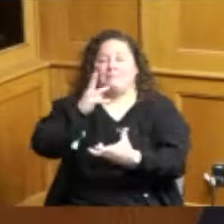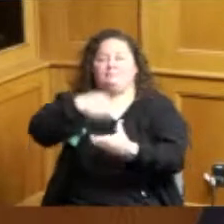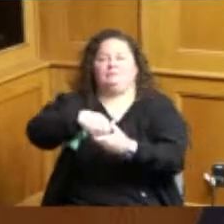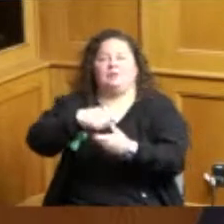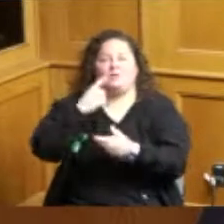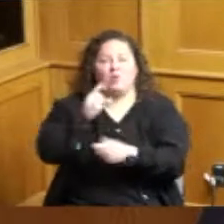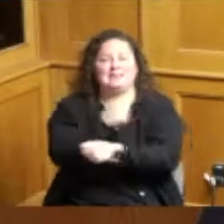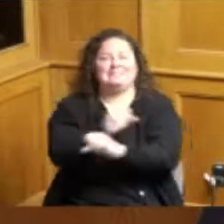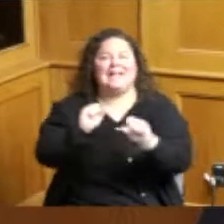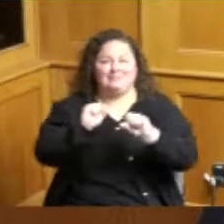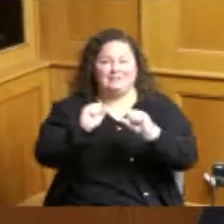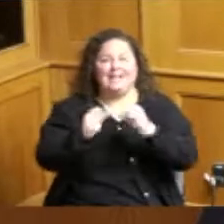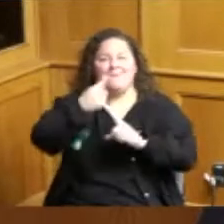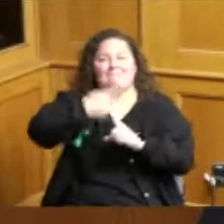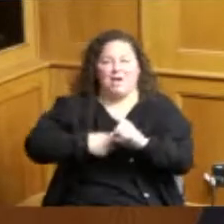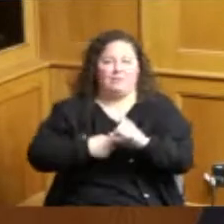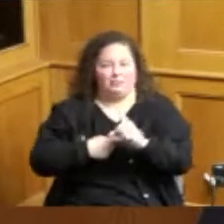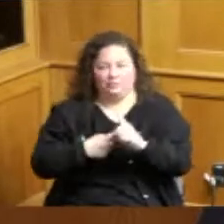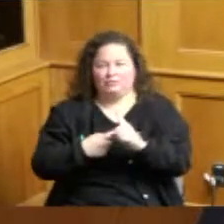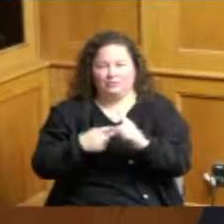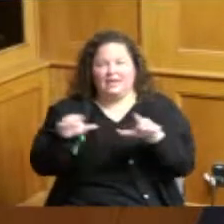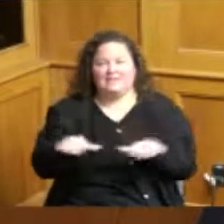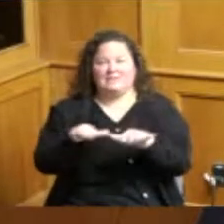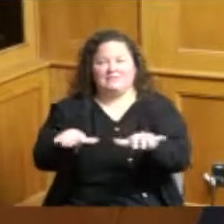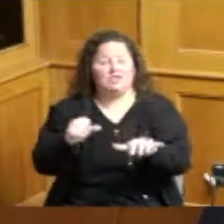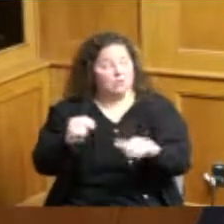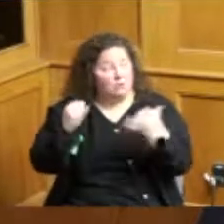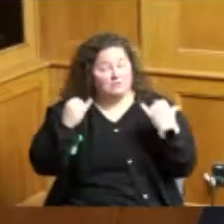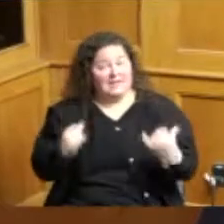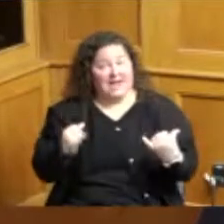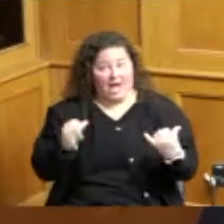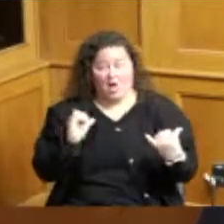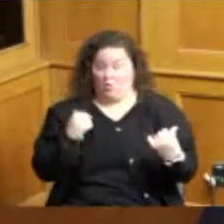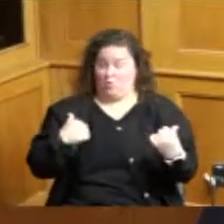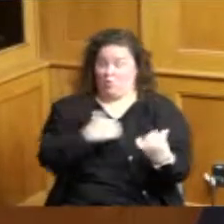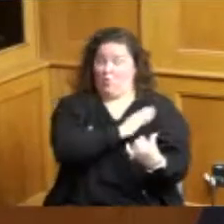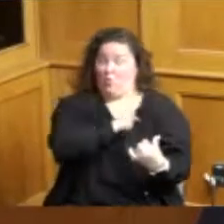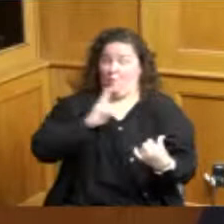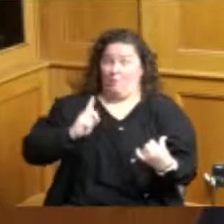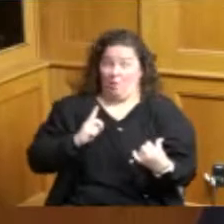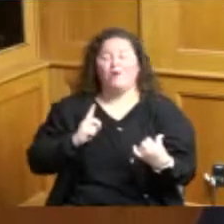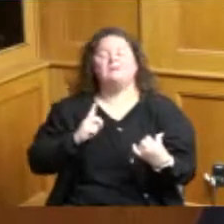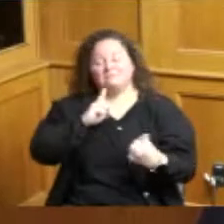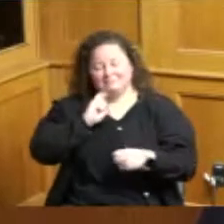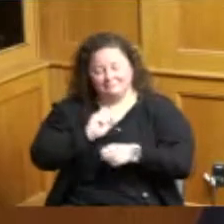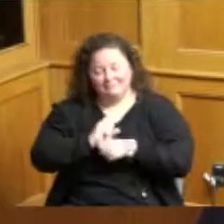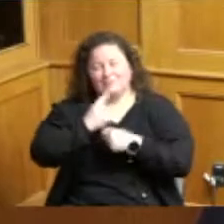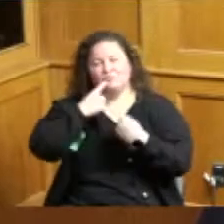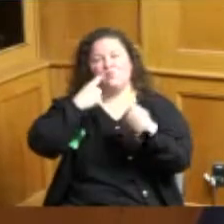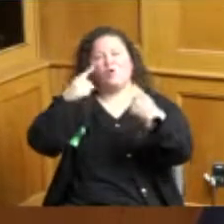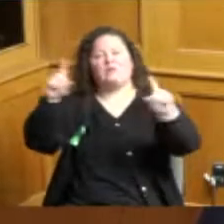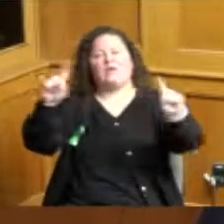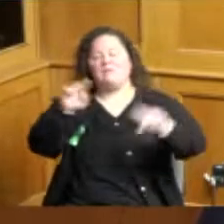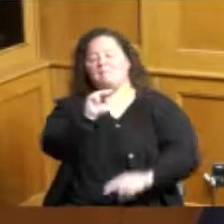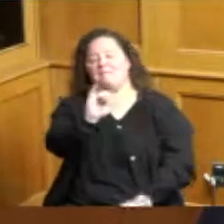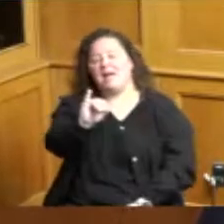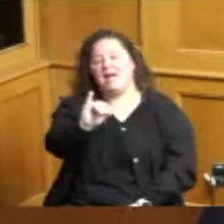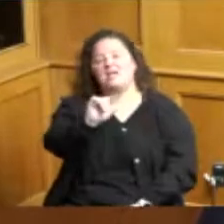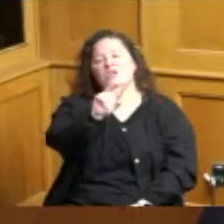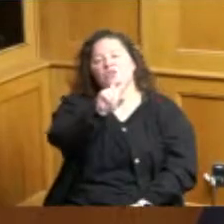proclaim that the Board of County Commissioners of Hamilton County Ohio does hereby proclaim may 2022